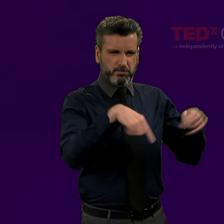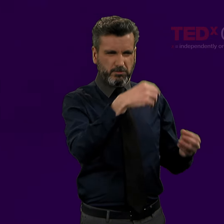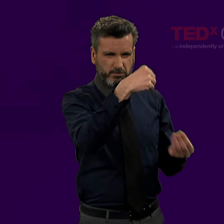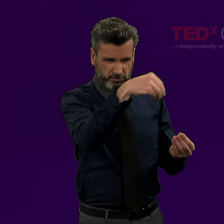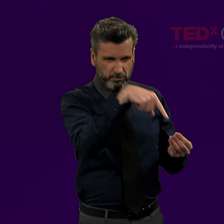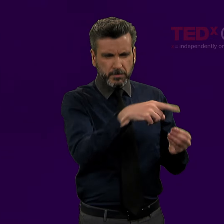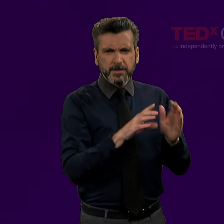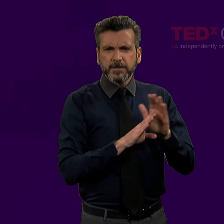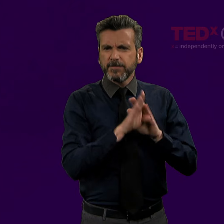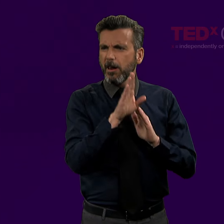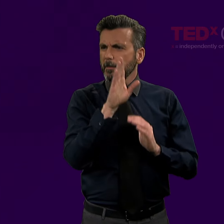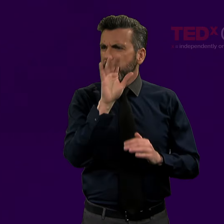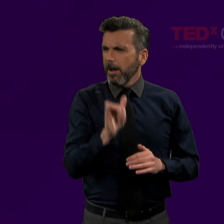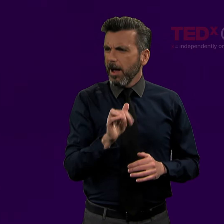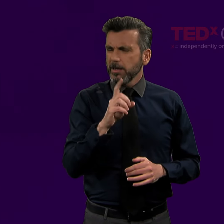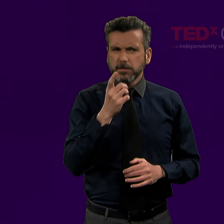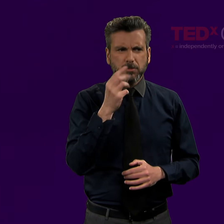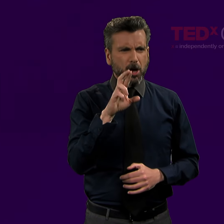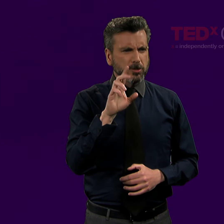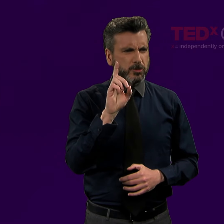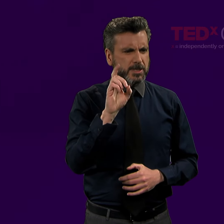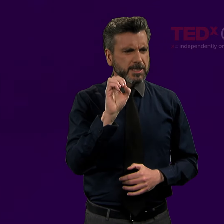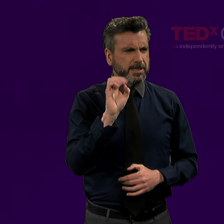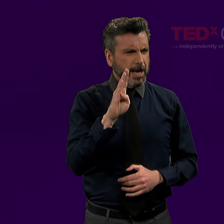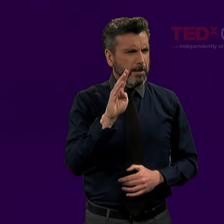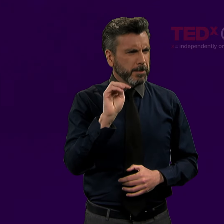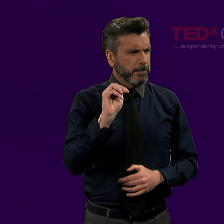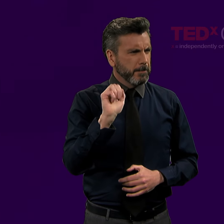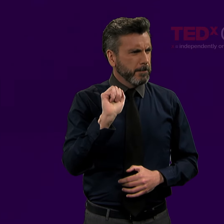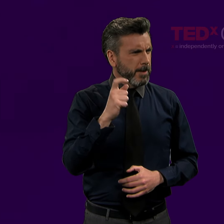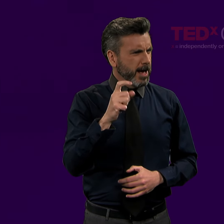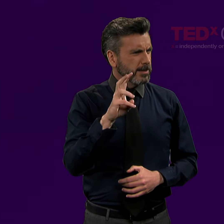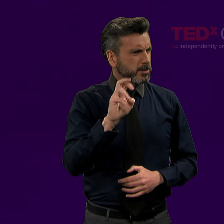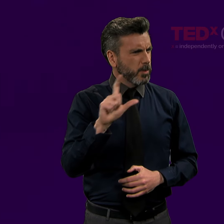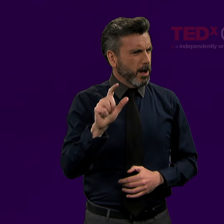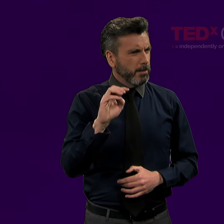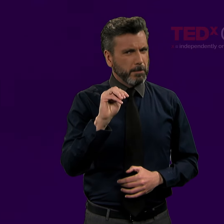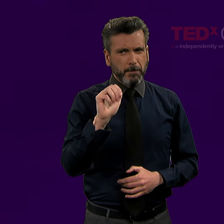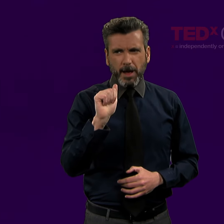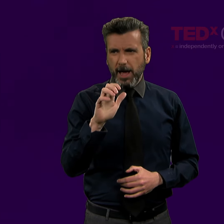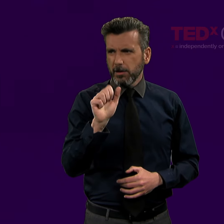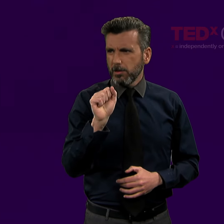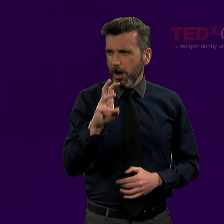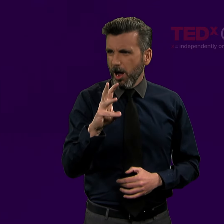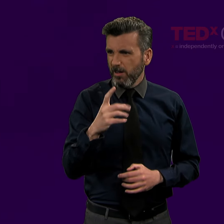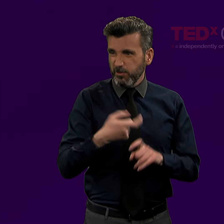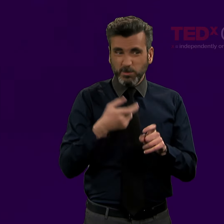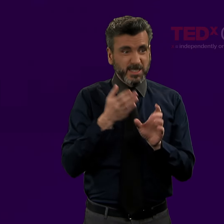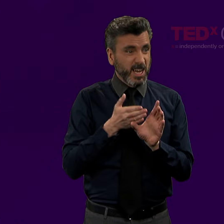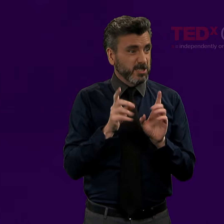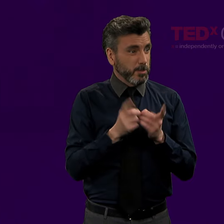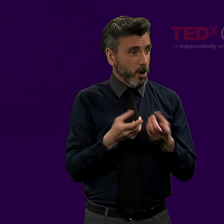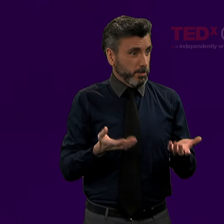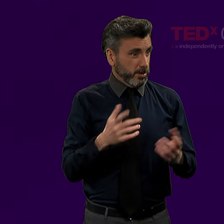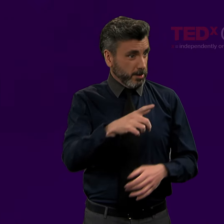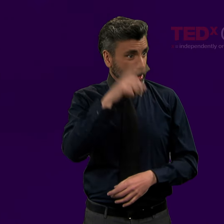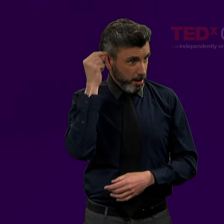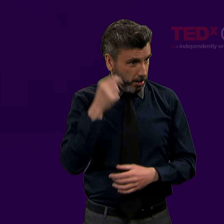There is a test which is actually developed by a colleague here at Gallaudet University, [Deb Maxwell-Macaw] in the psychology department,